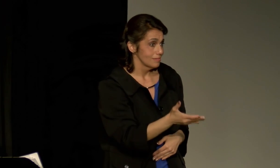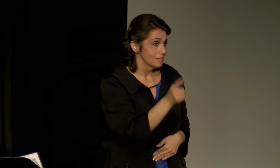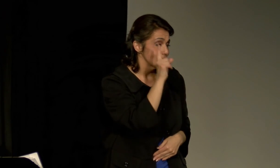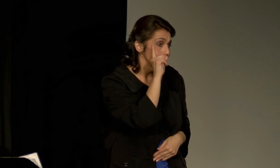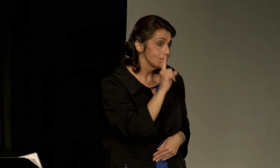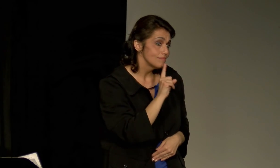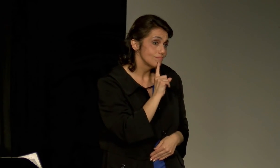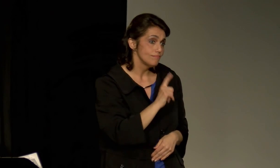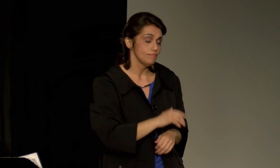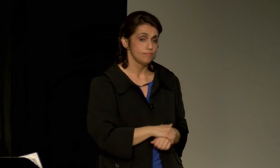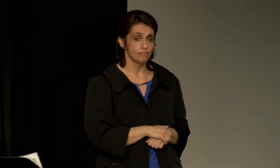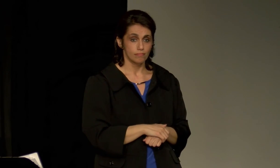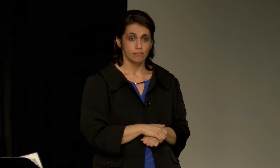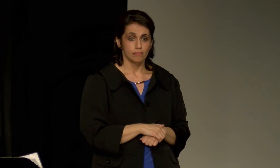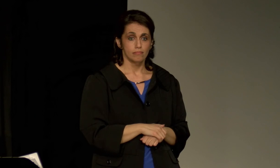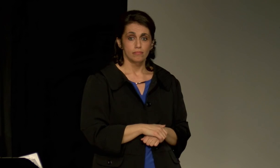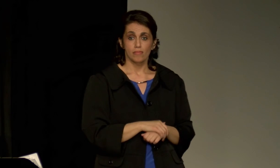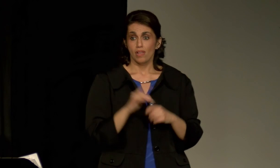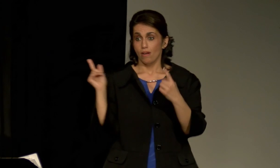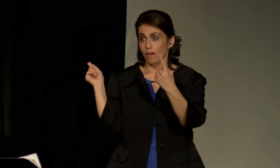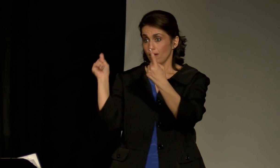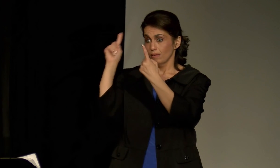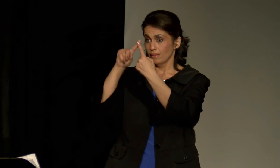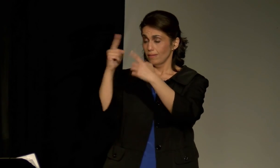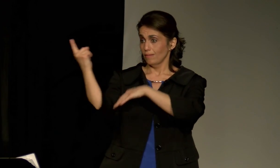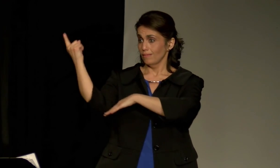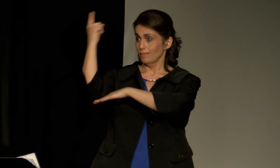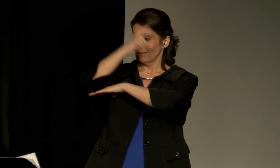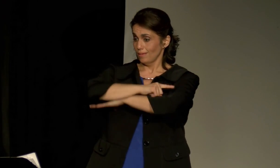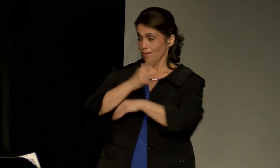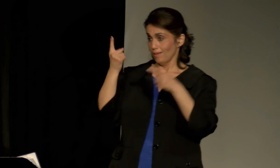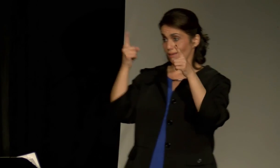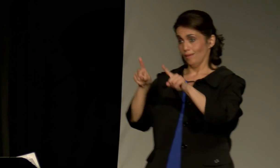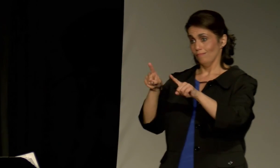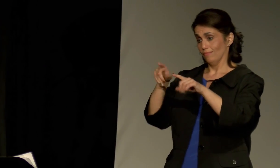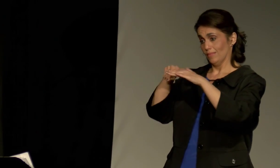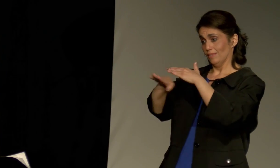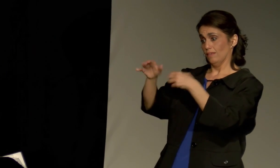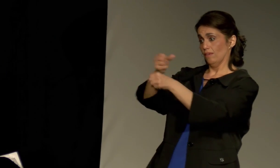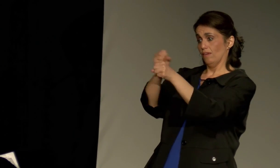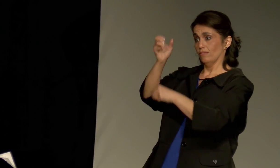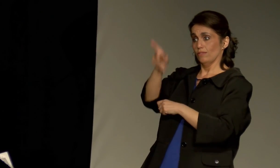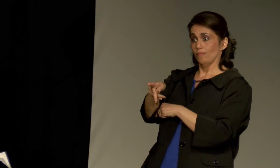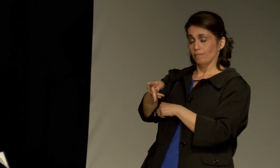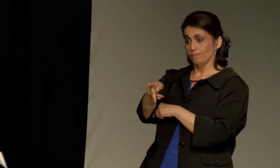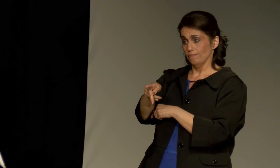to leave, because she is deaf.